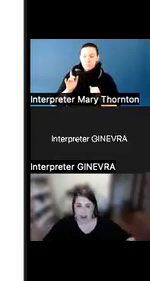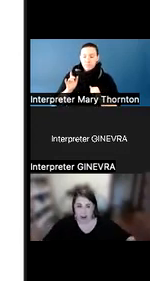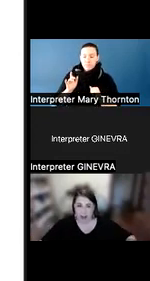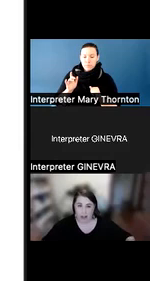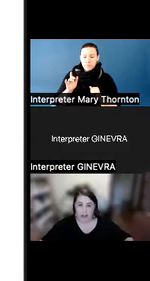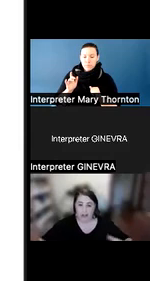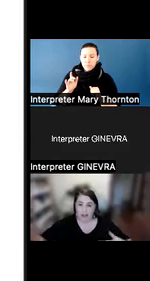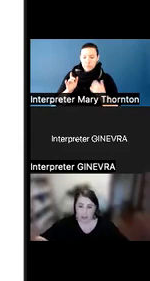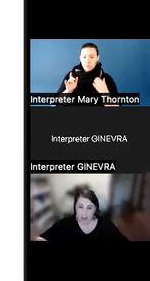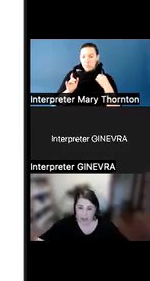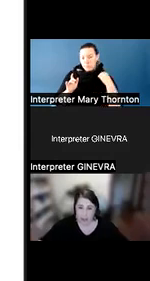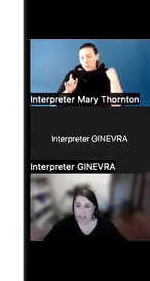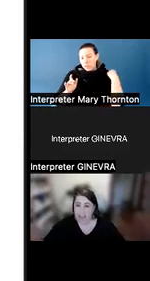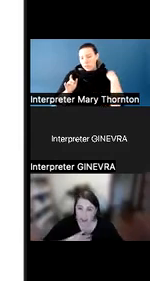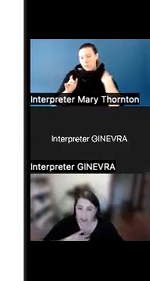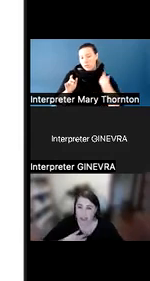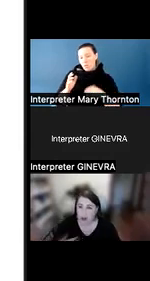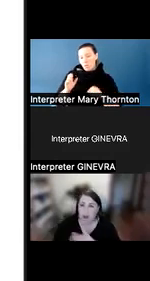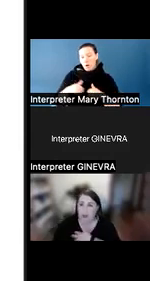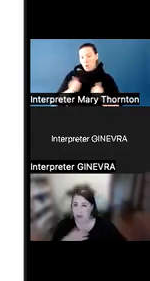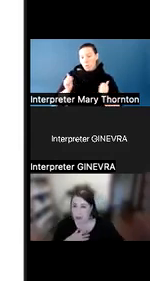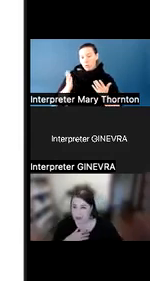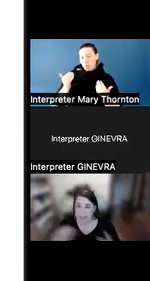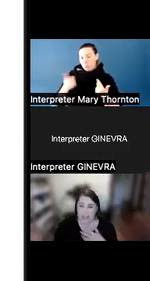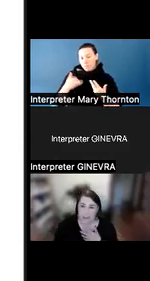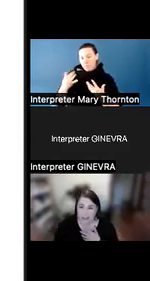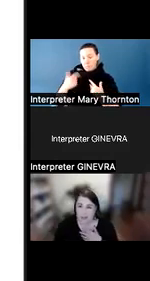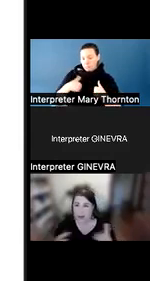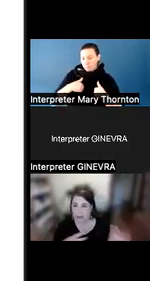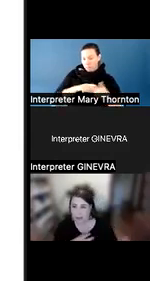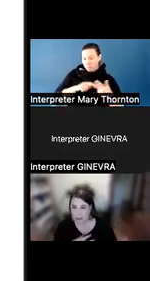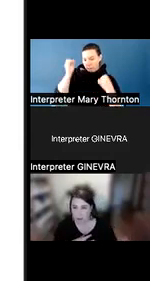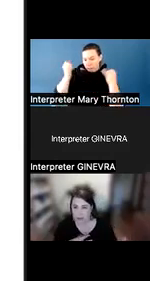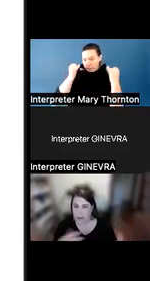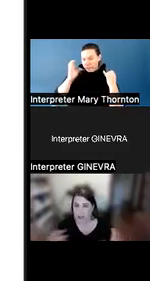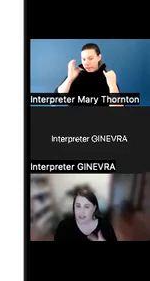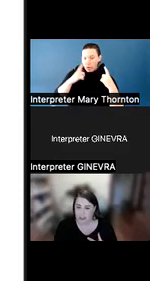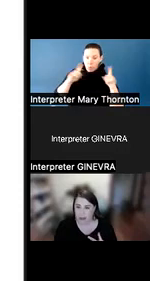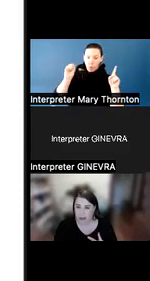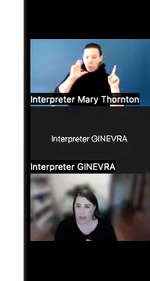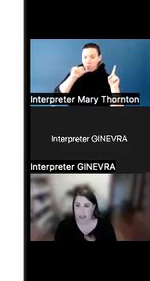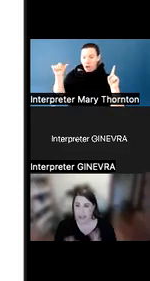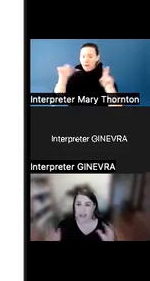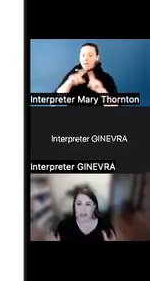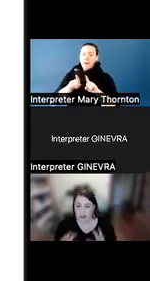on the student to tell us all about what they need, what they want, what works, what doesn't work.